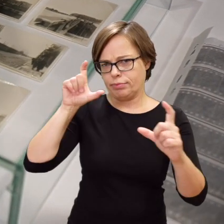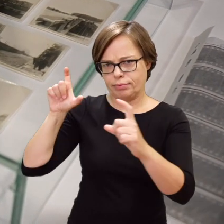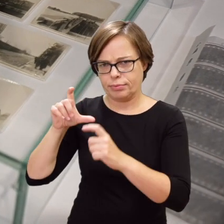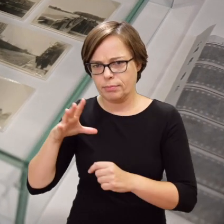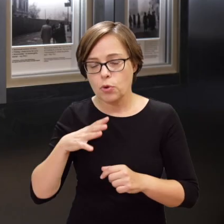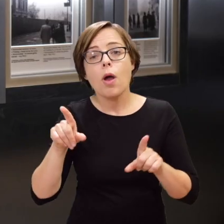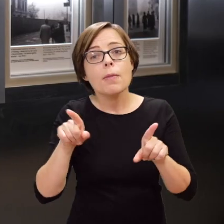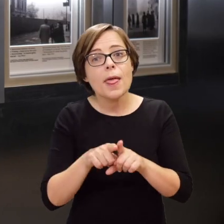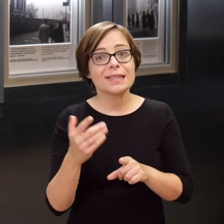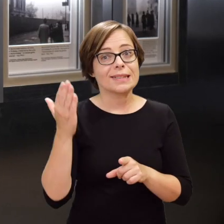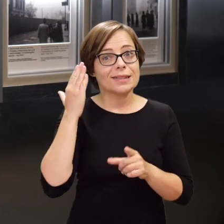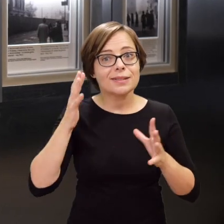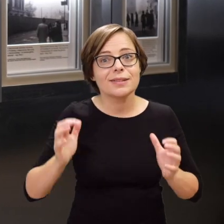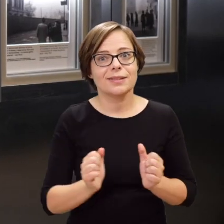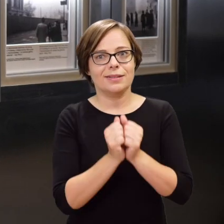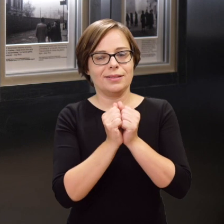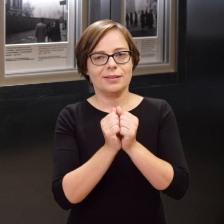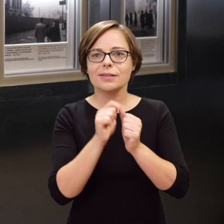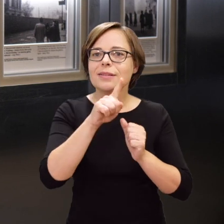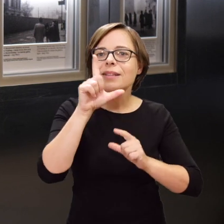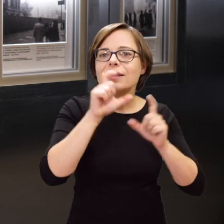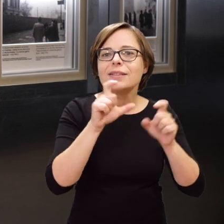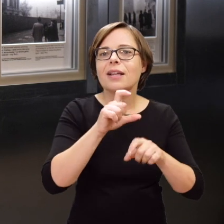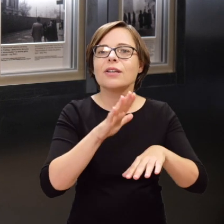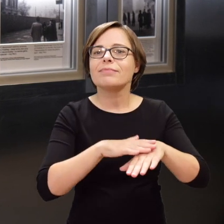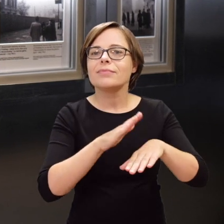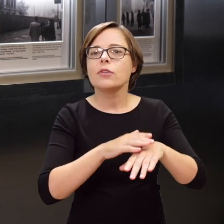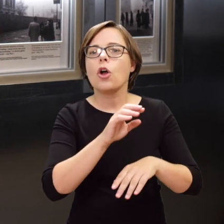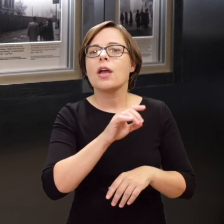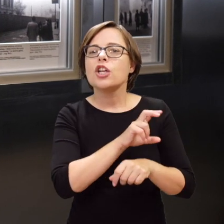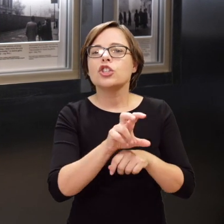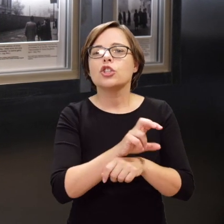We also show the newly discovered photos taken by engineer Rudolf Damec.